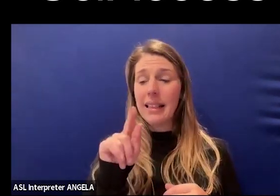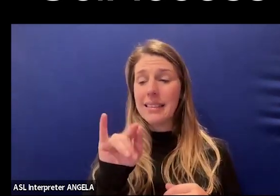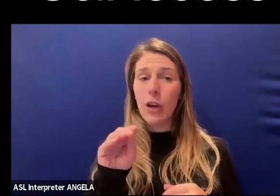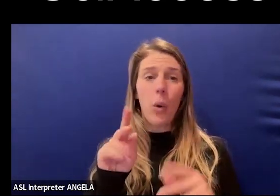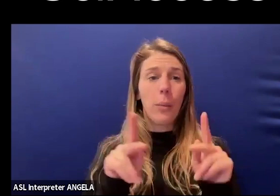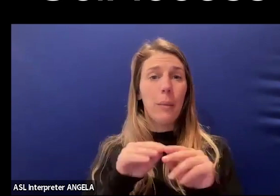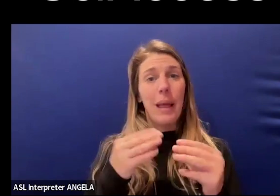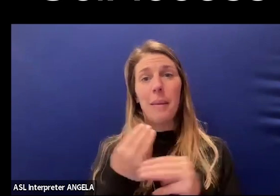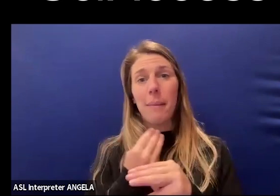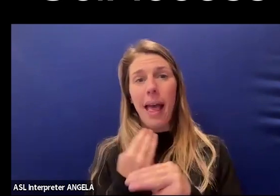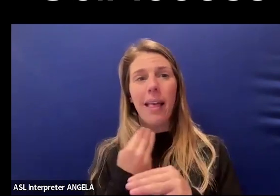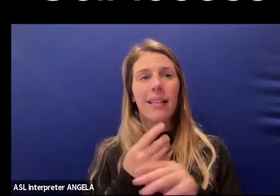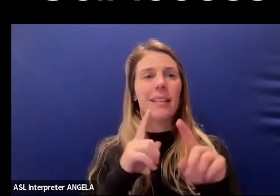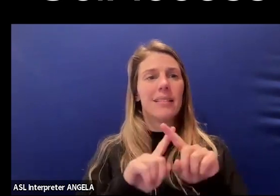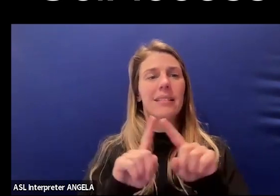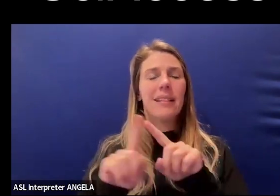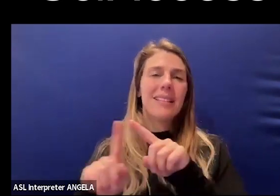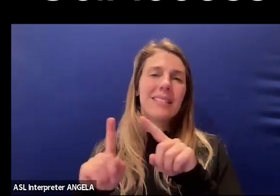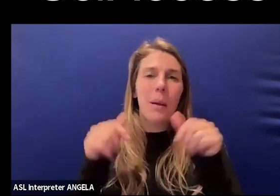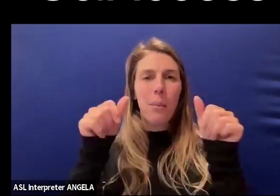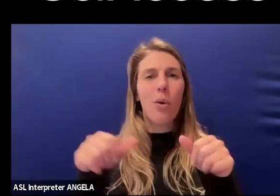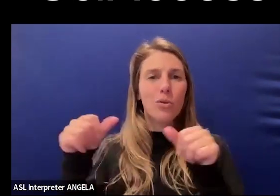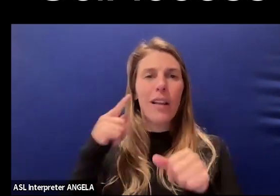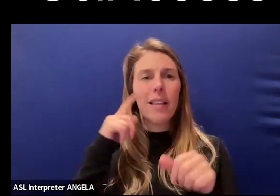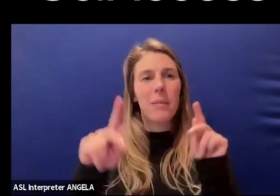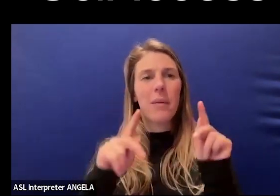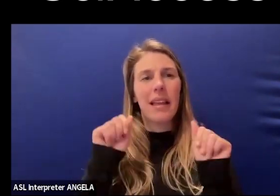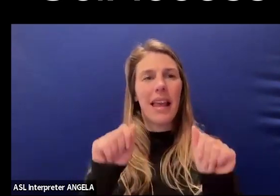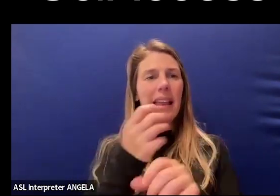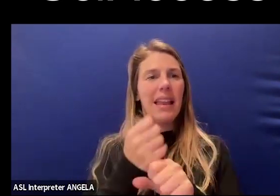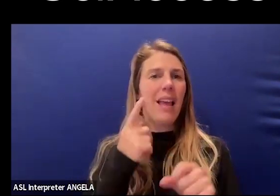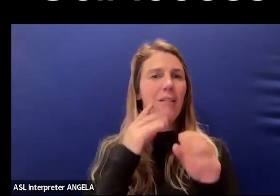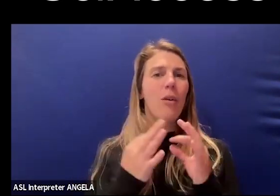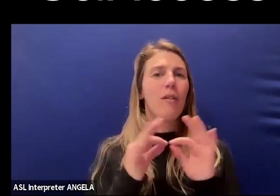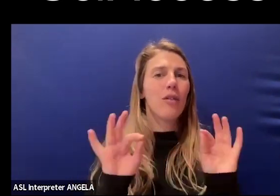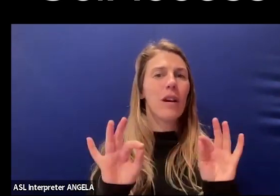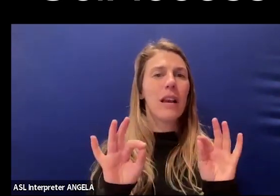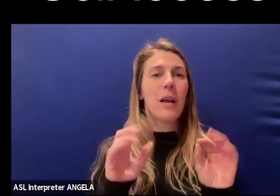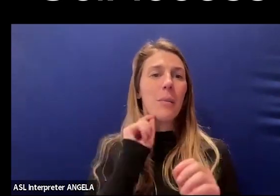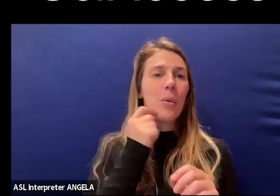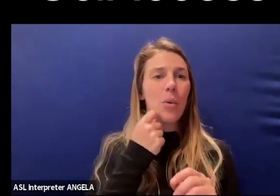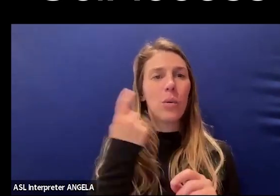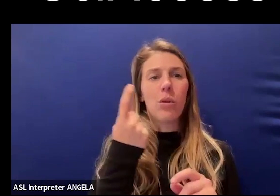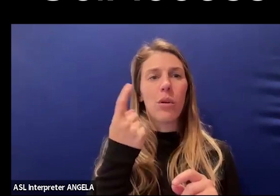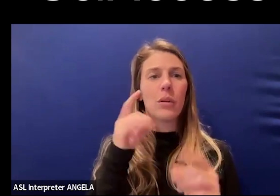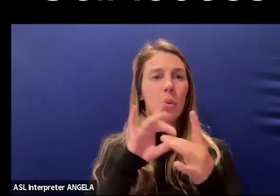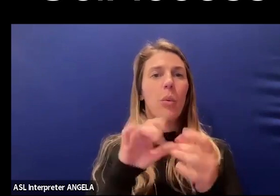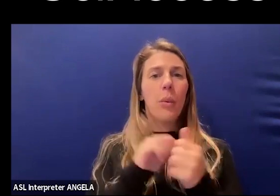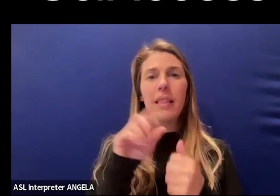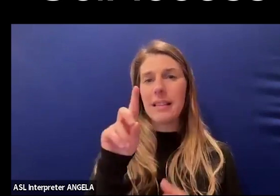and just all these different posters that I think people can just get for free. It would be really cool to put something around disability